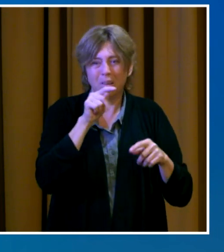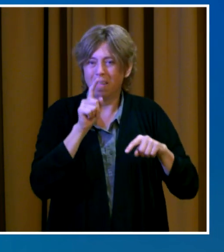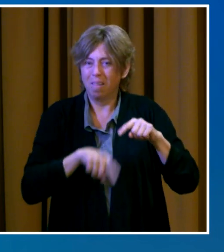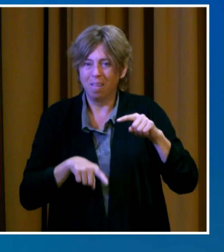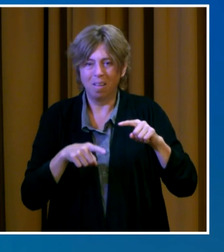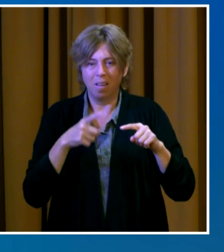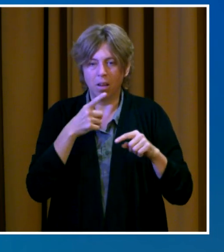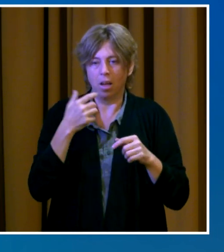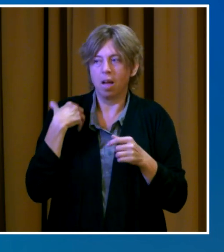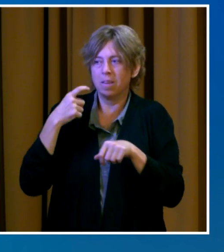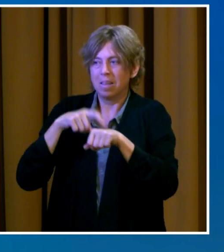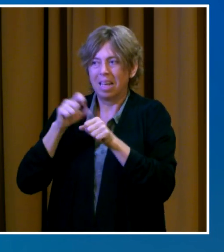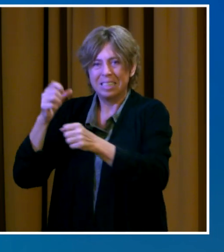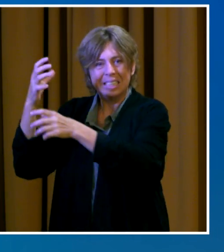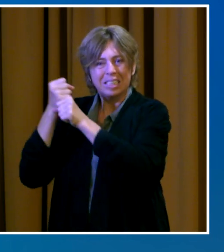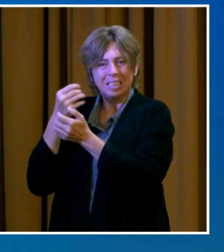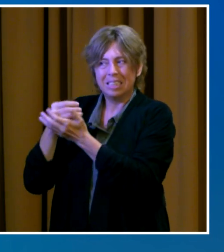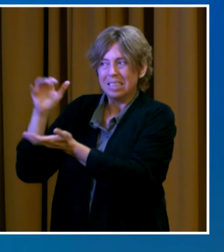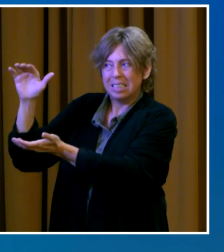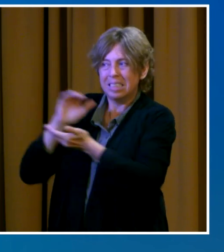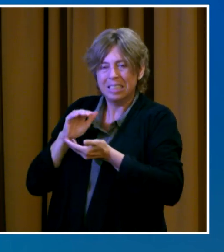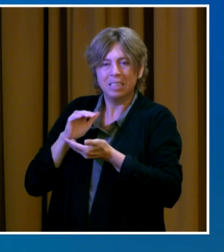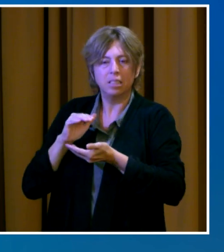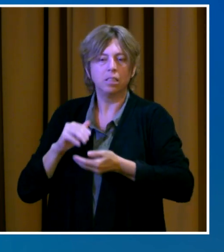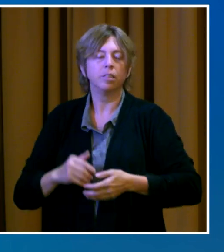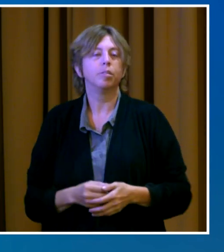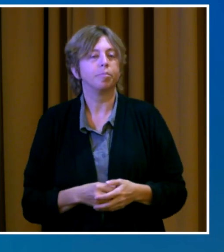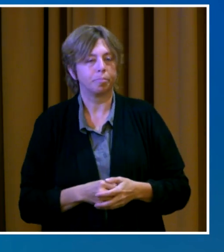Federal funding for rental assistance is being received and